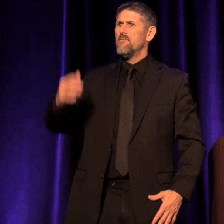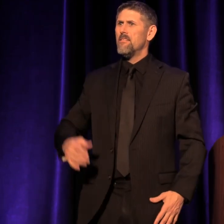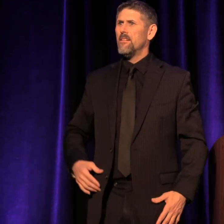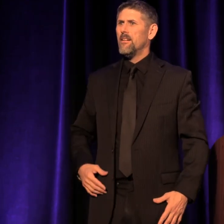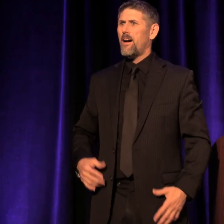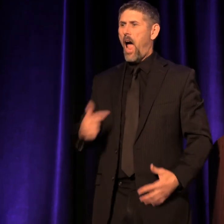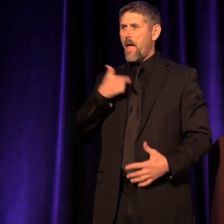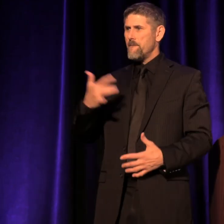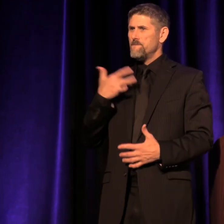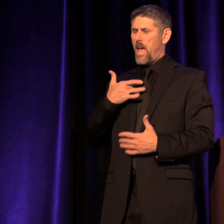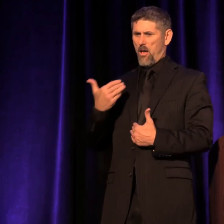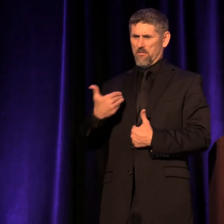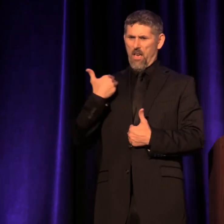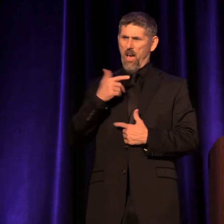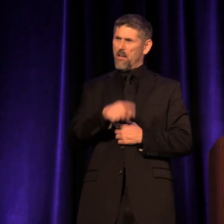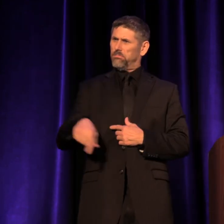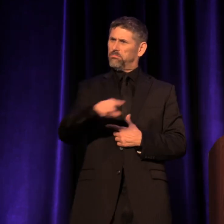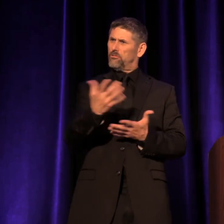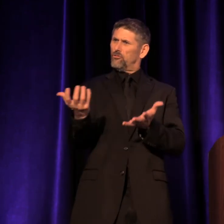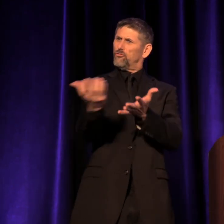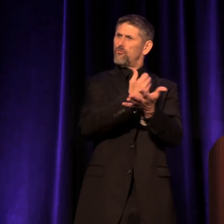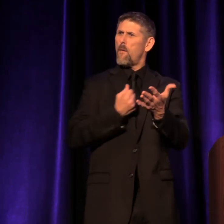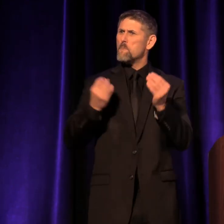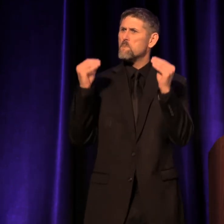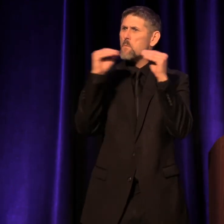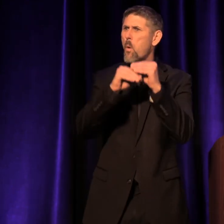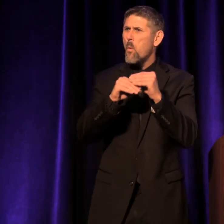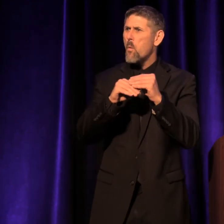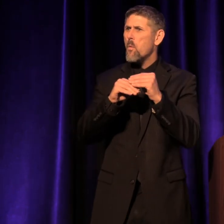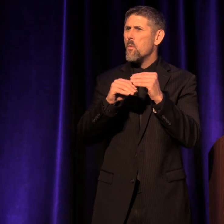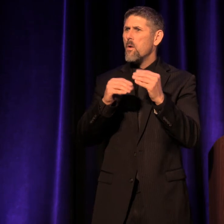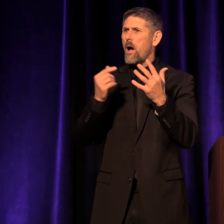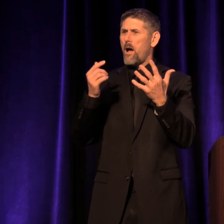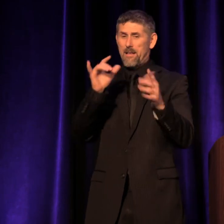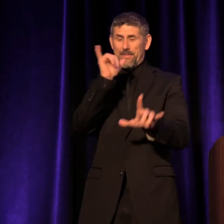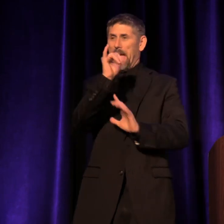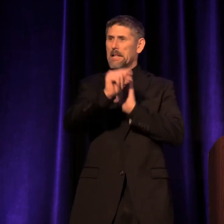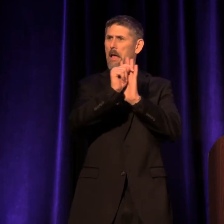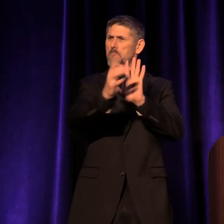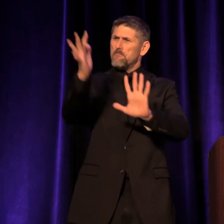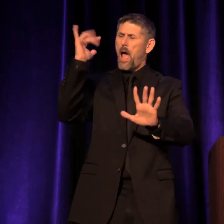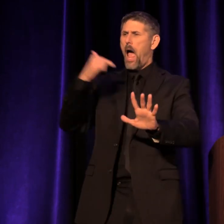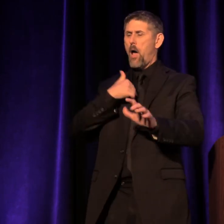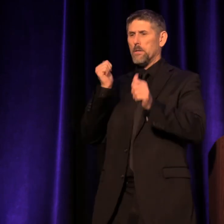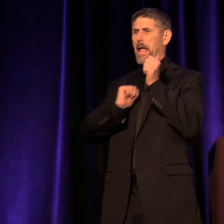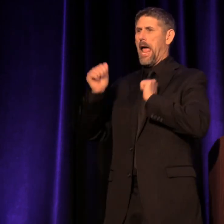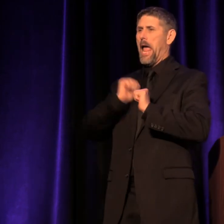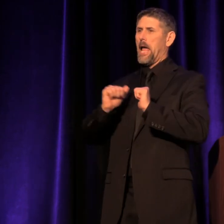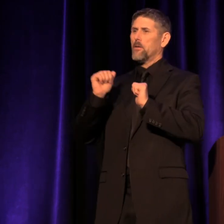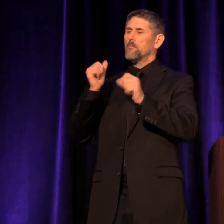I felt that young people deserved more. At that time, I was acting in a production of Pal Joey at the Seattle Rep